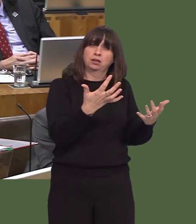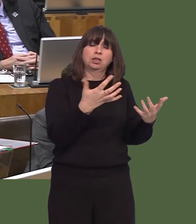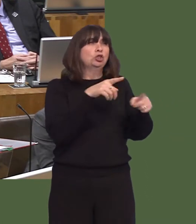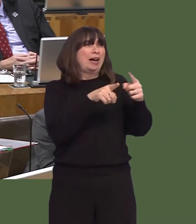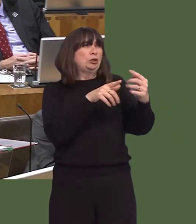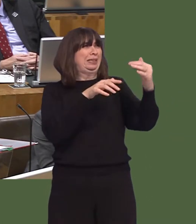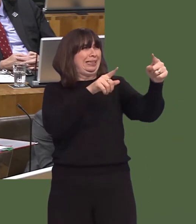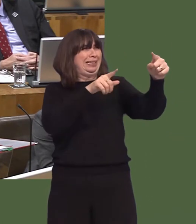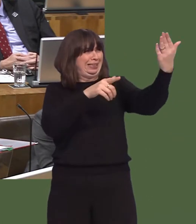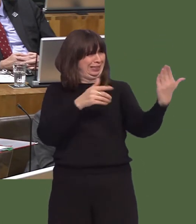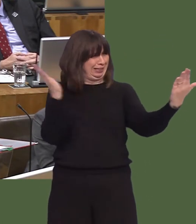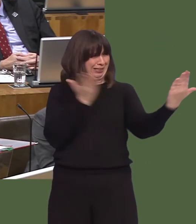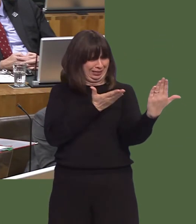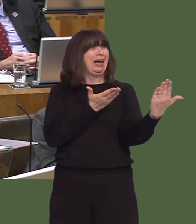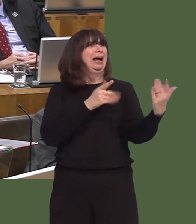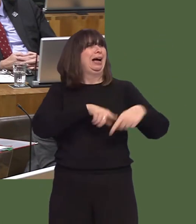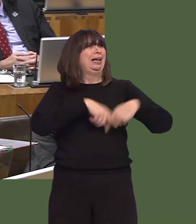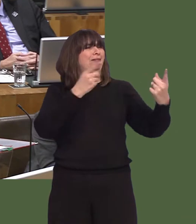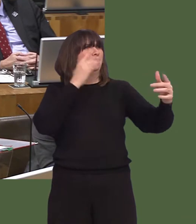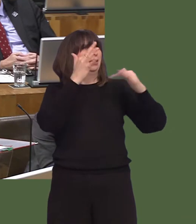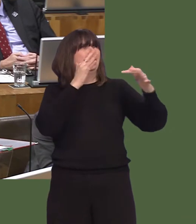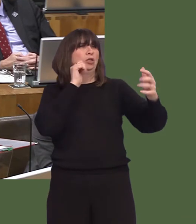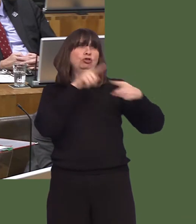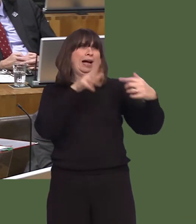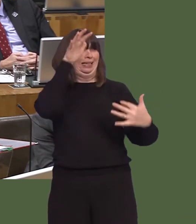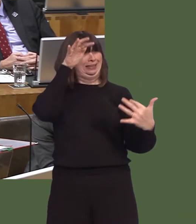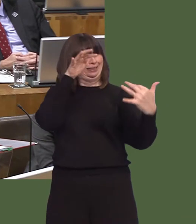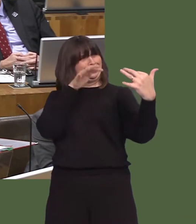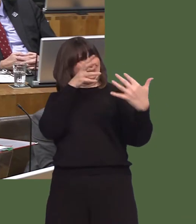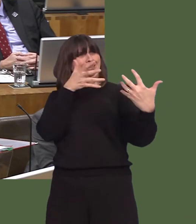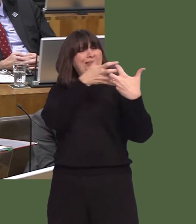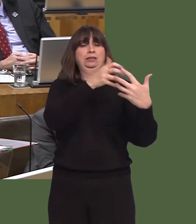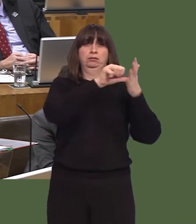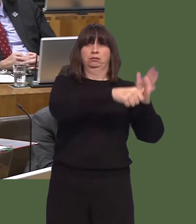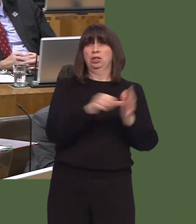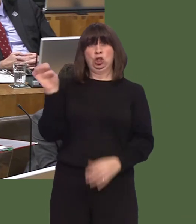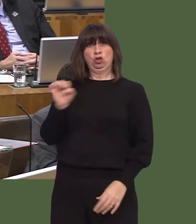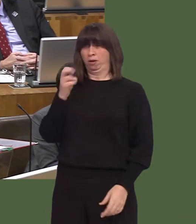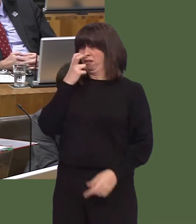The European market is our biggest market, it's on our doorstep, we have a land border